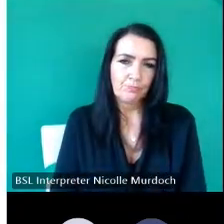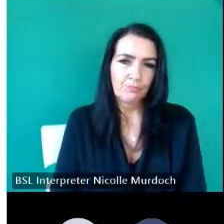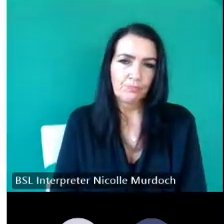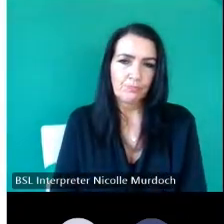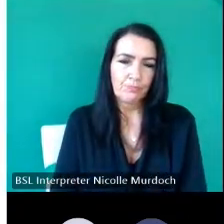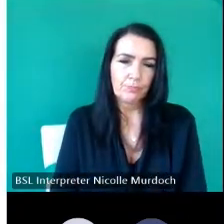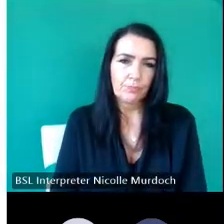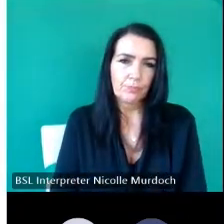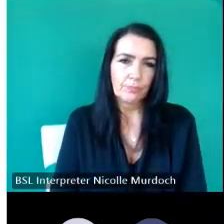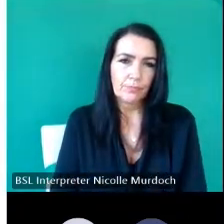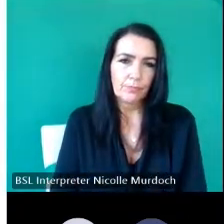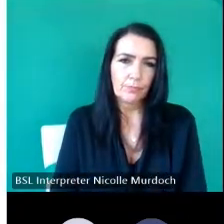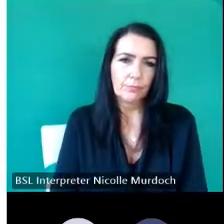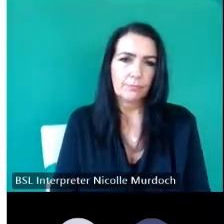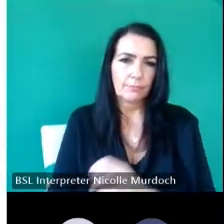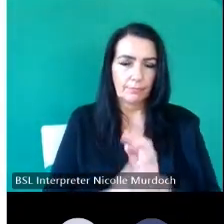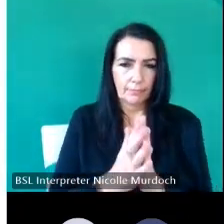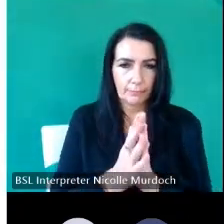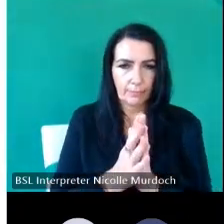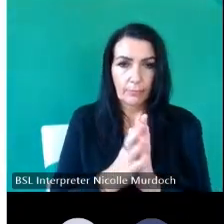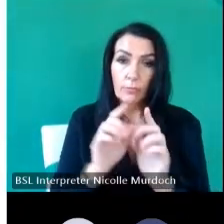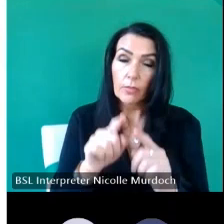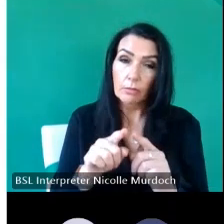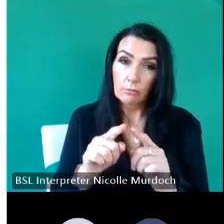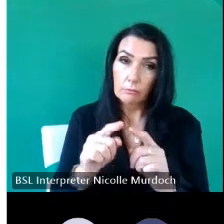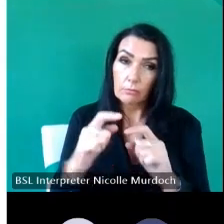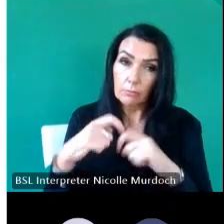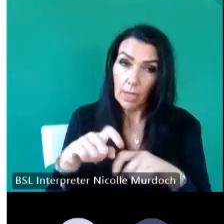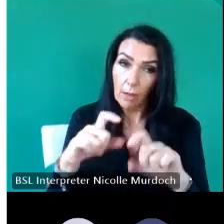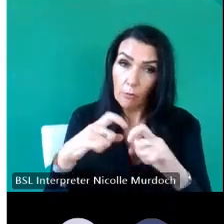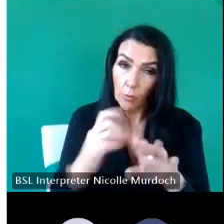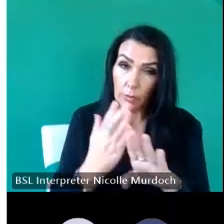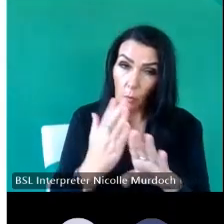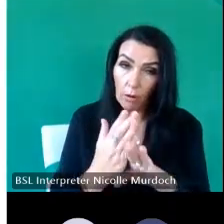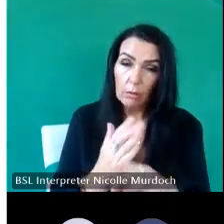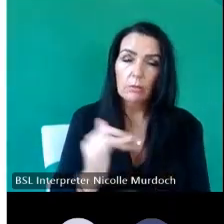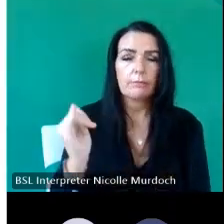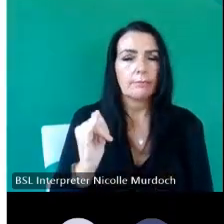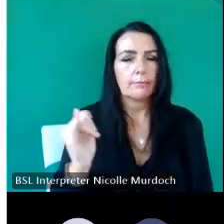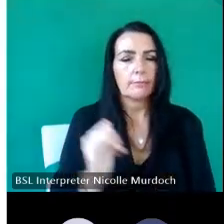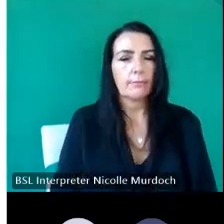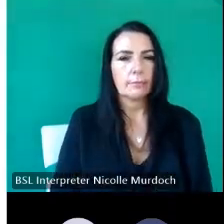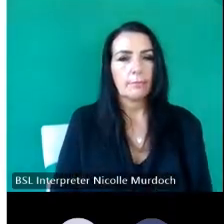tradition that's still continuing yes it is I'm we start to see that there's a question up there as